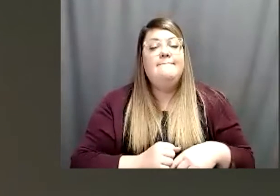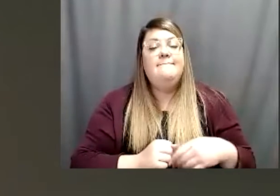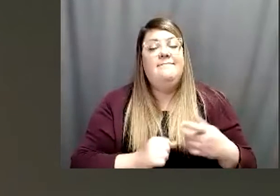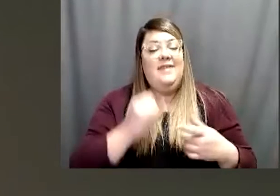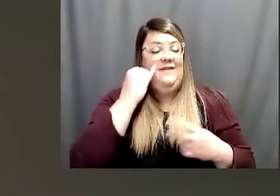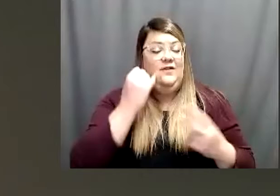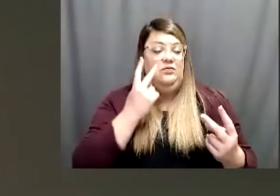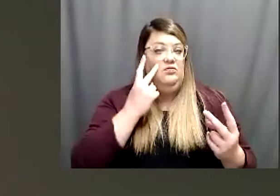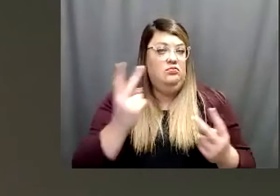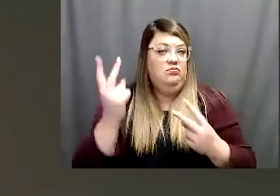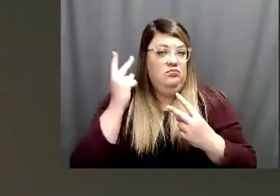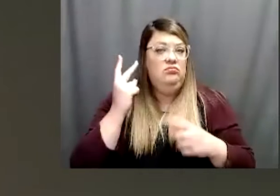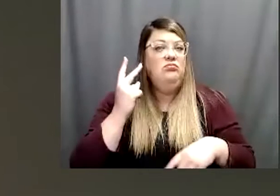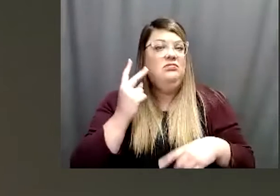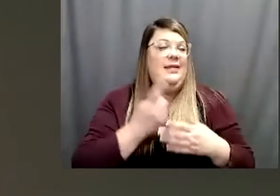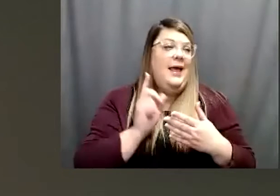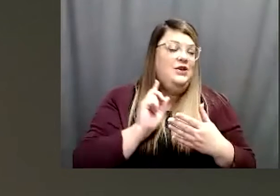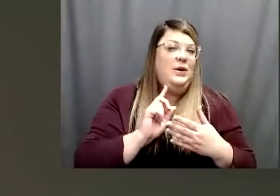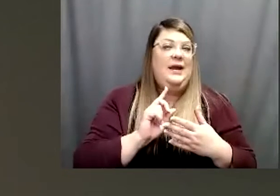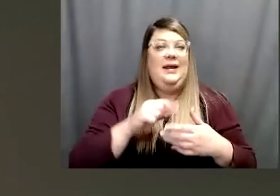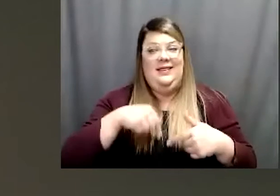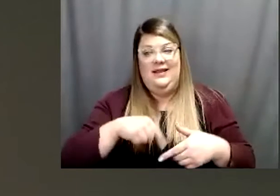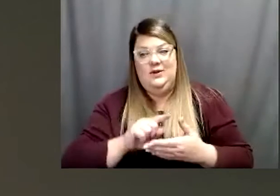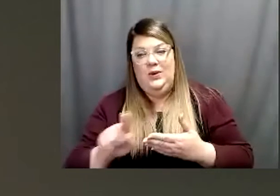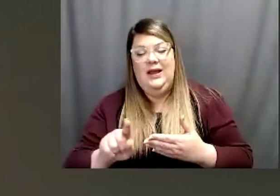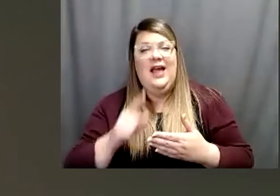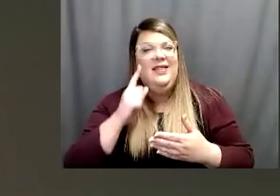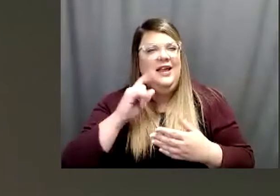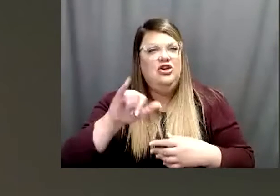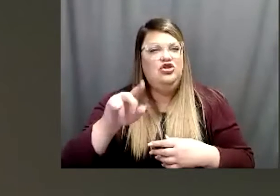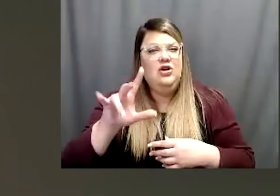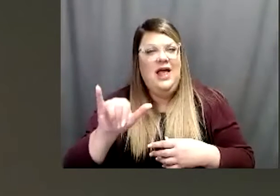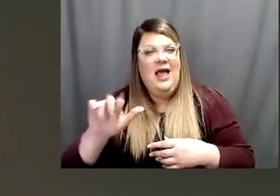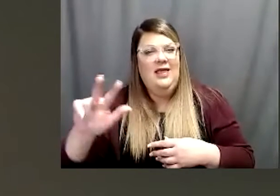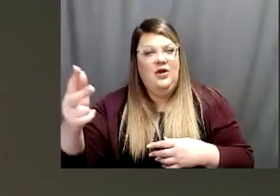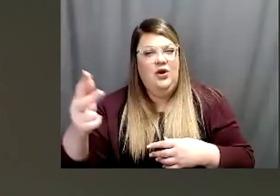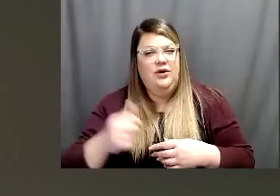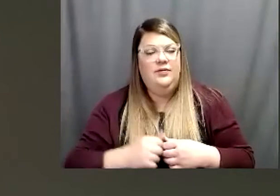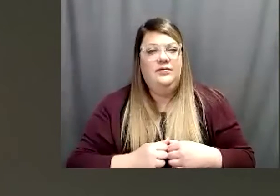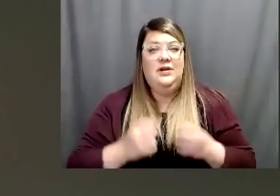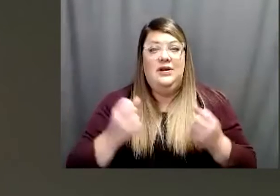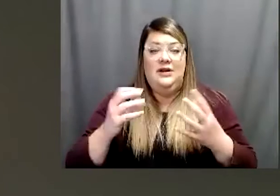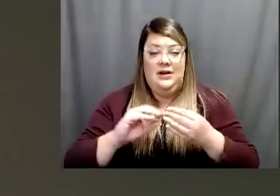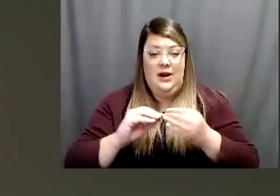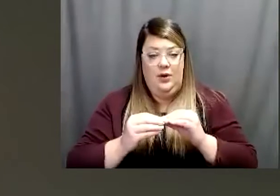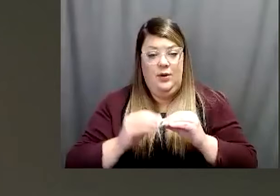beginning of July, I think the week of July 3rd um the number of percent of delta variant was roughly